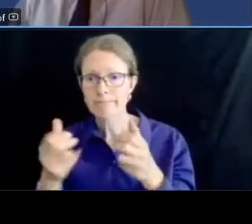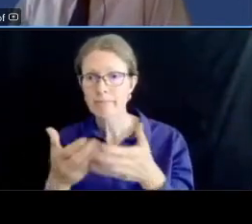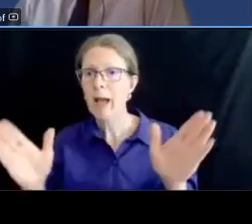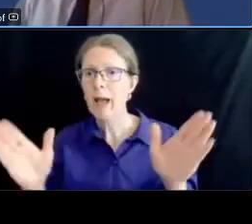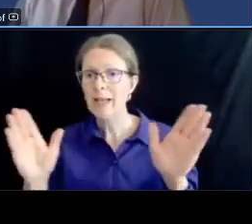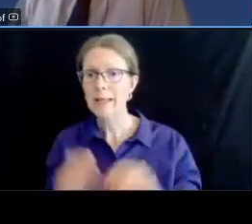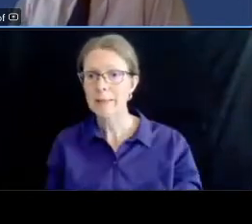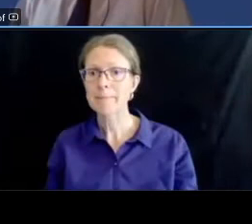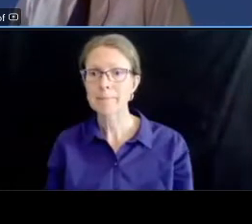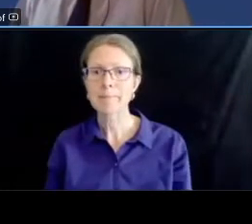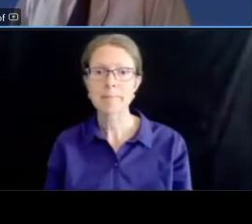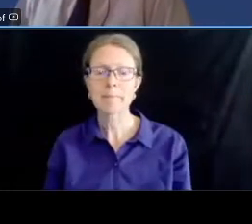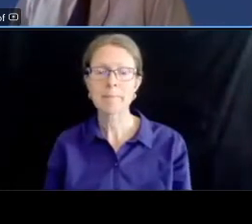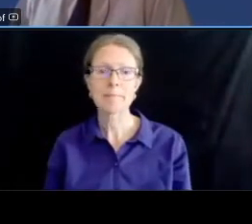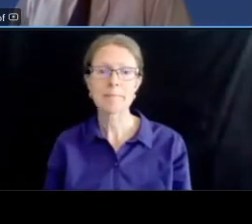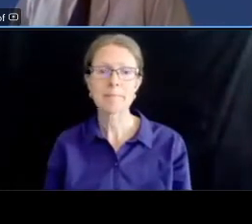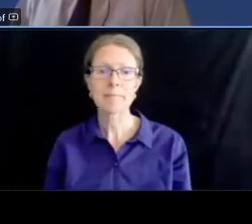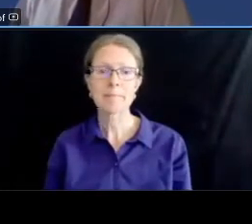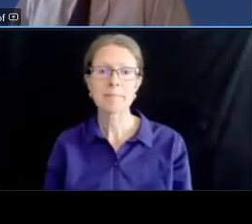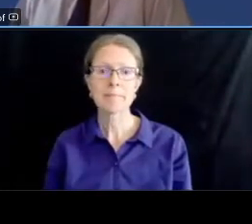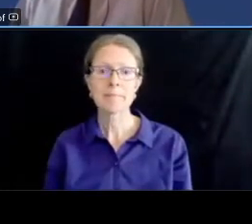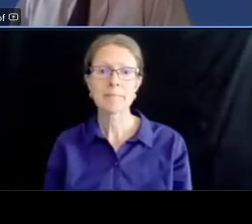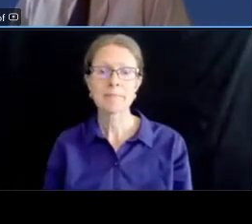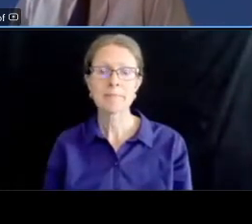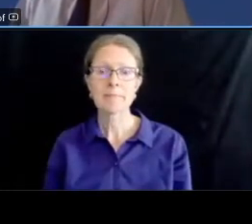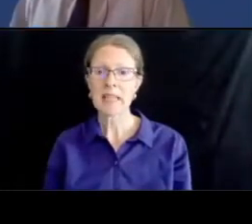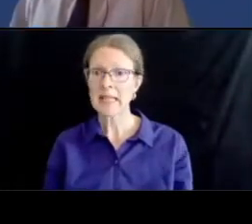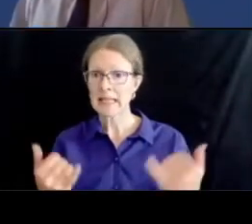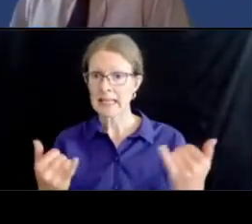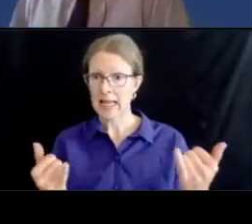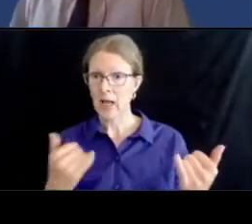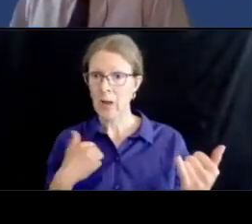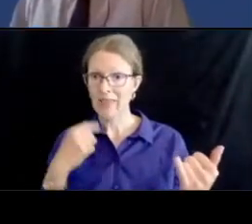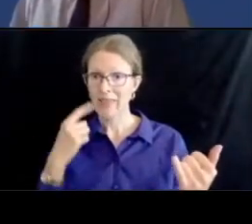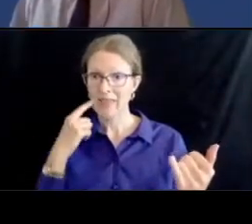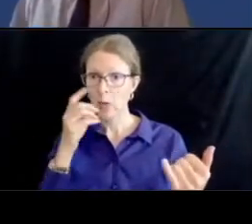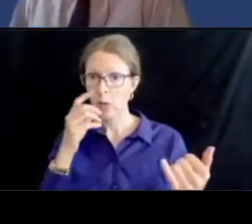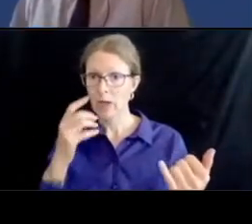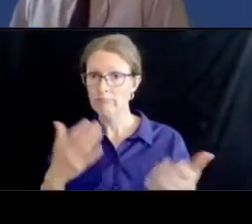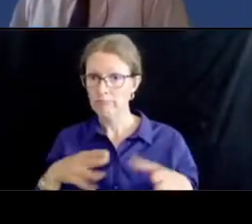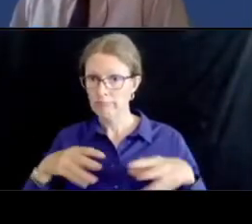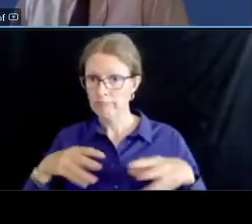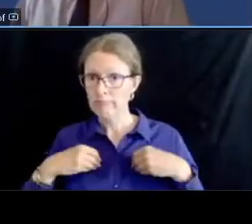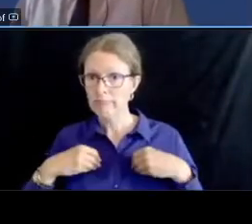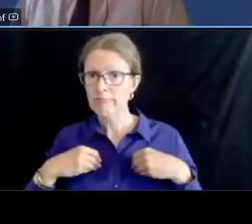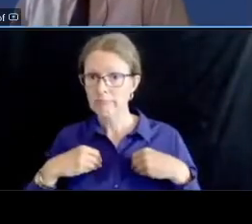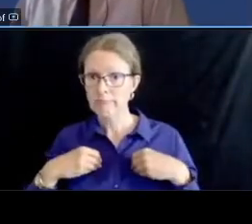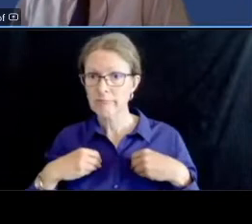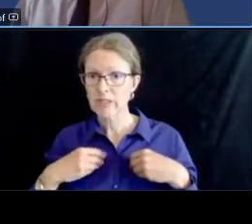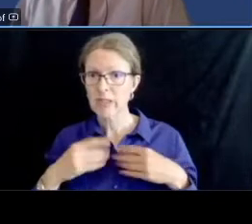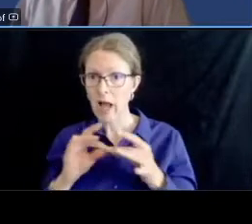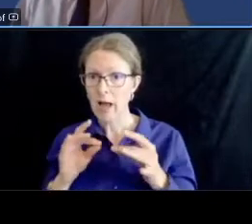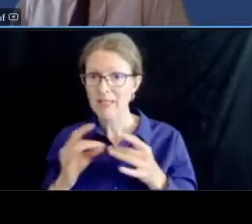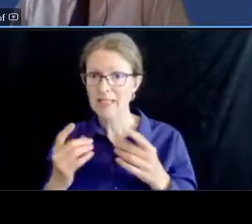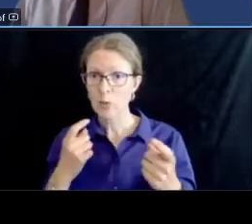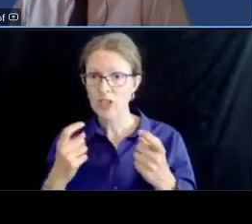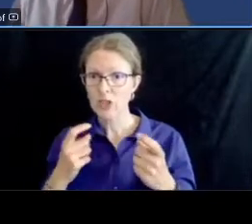now's the time i think we'll take questions and comments on this overview period charlotte would you like to start